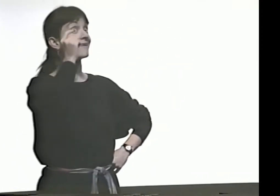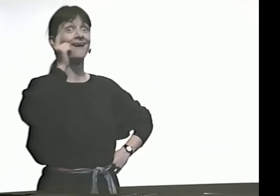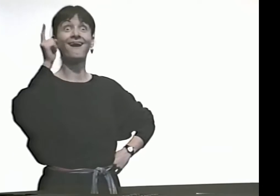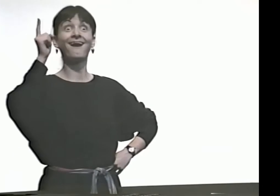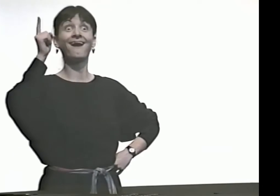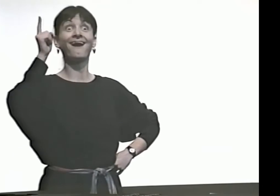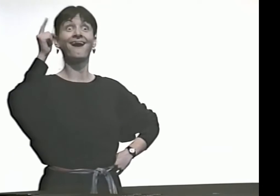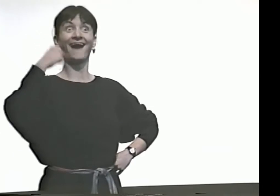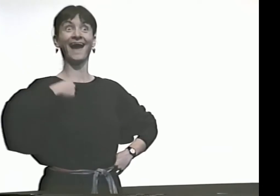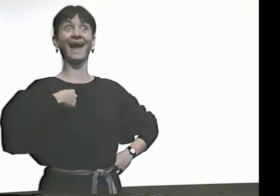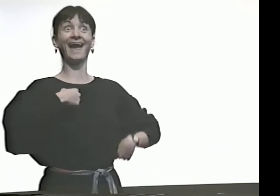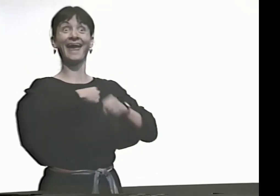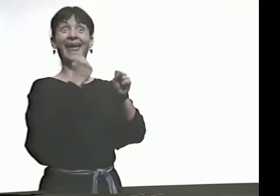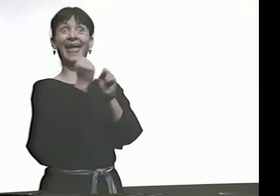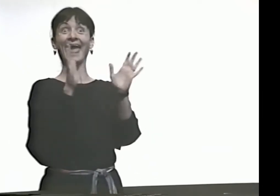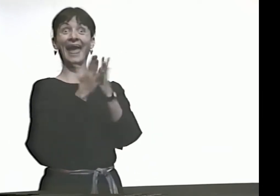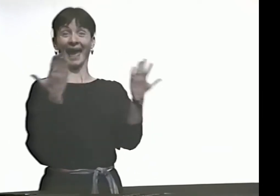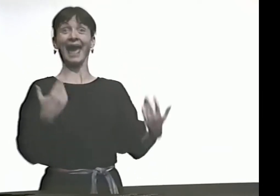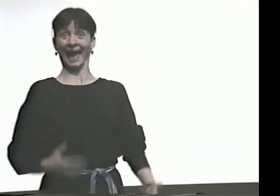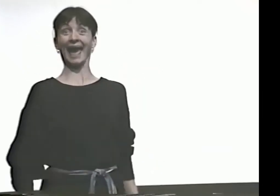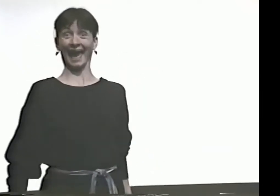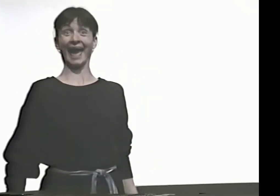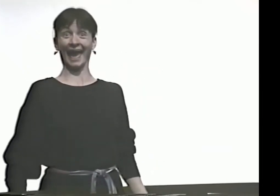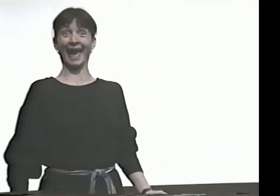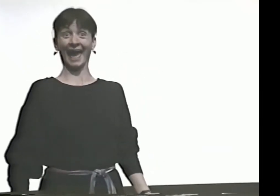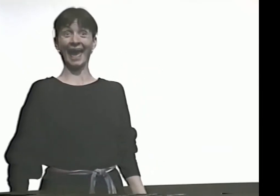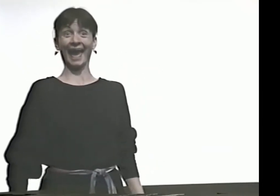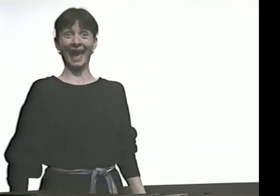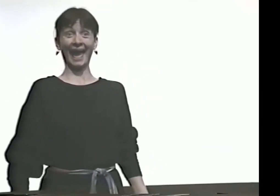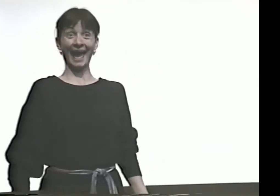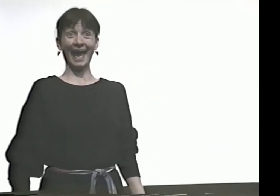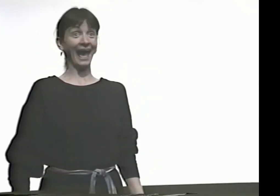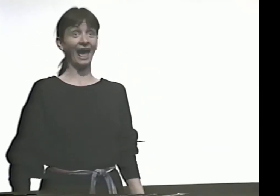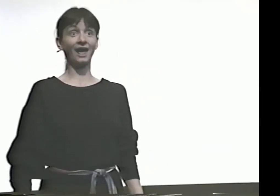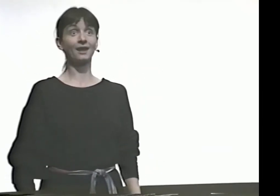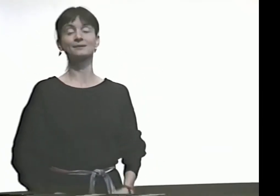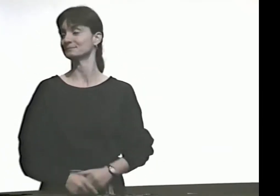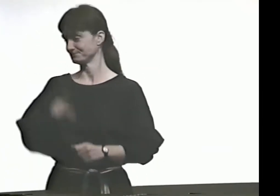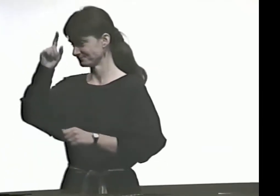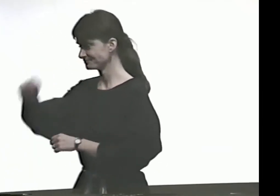SOMETHING WAS MISSING, SO I DECIDED I WOULD MAKE A BOOK...